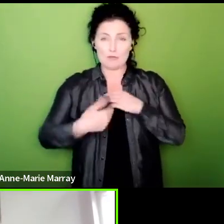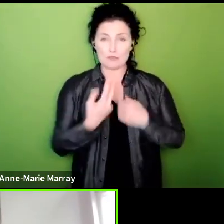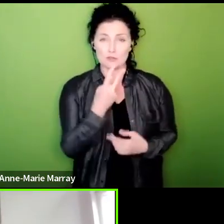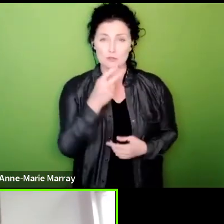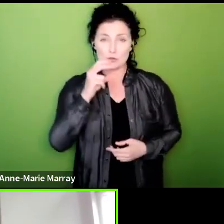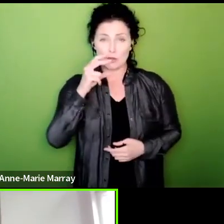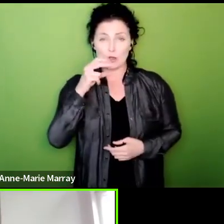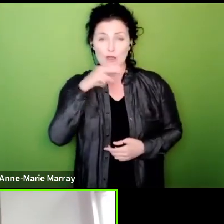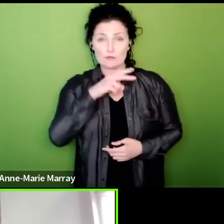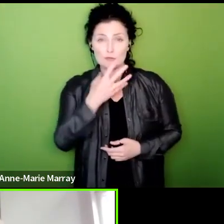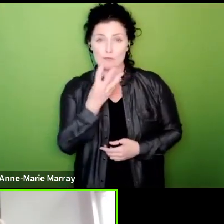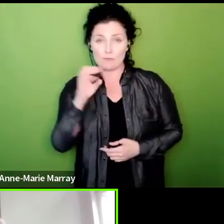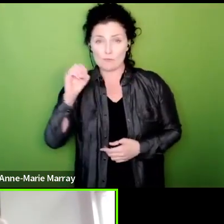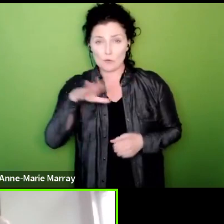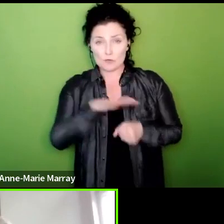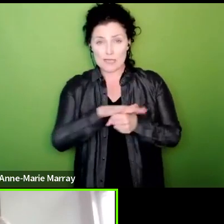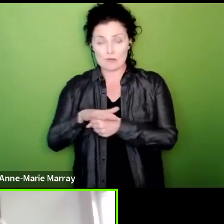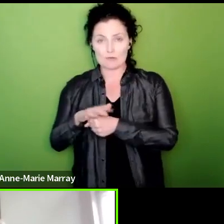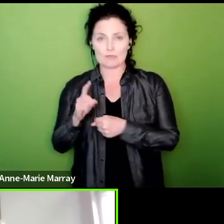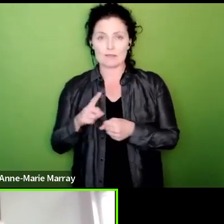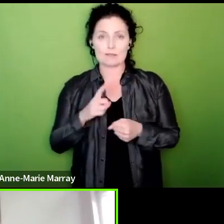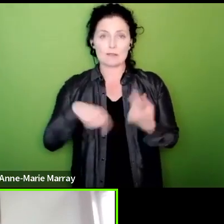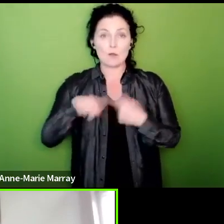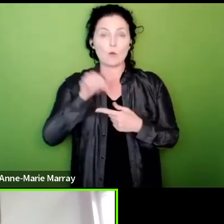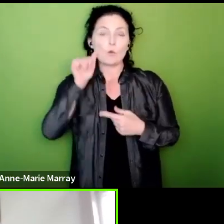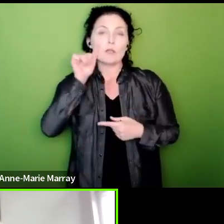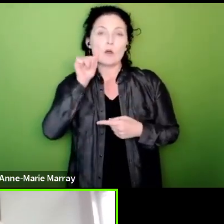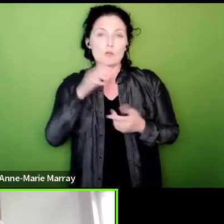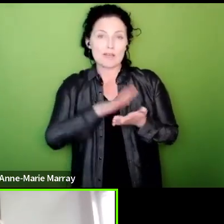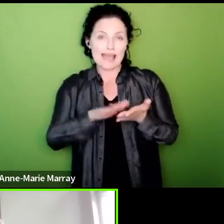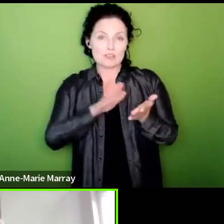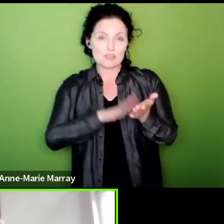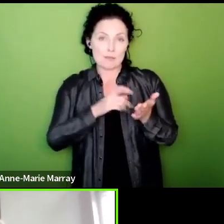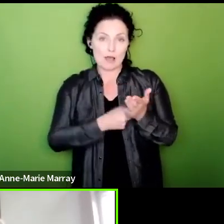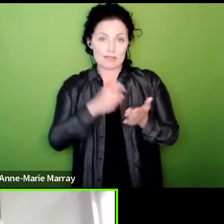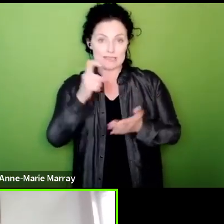but there's a number of HMRC members on the National Executive Committee who spoke today